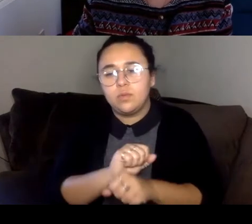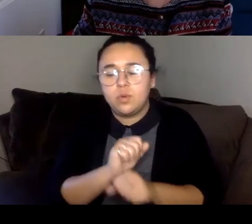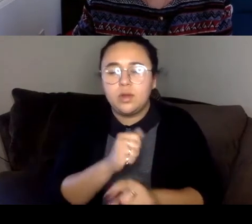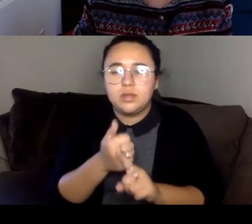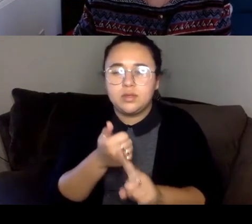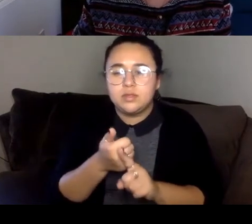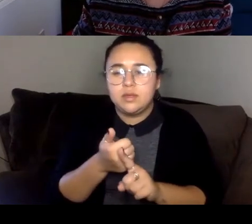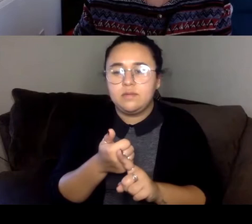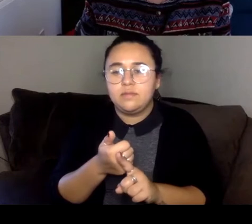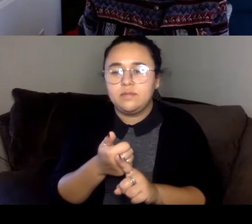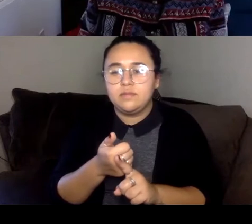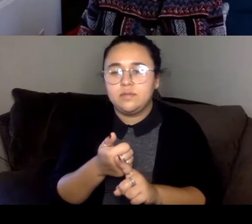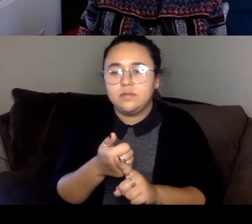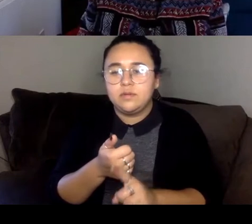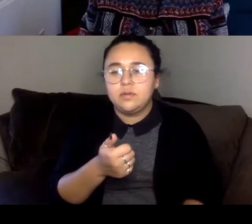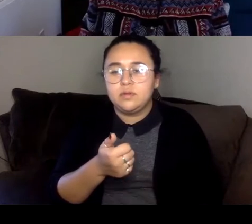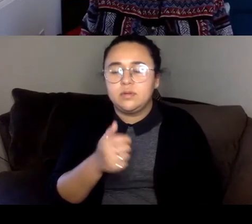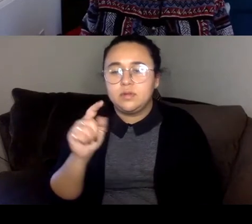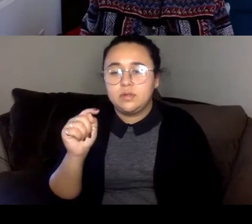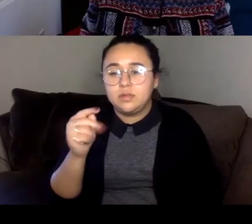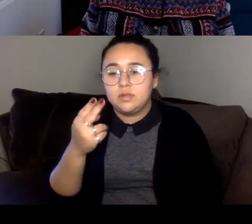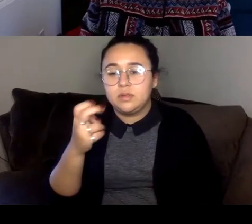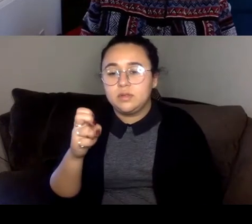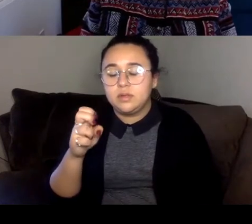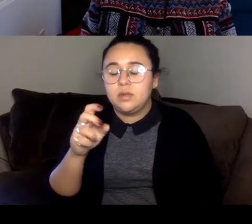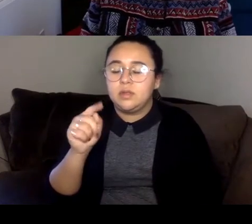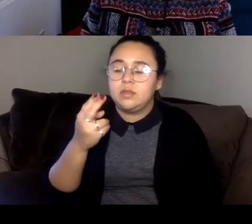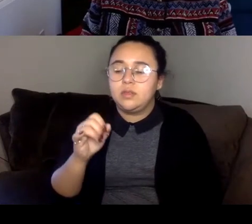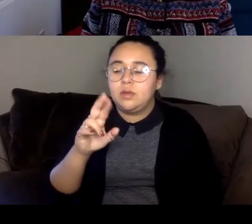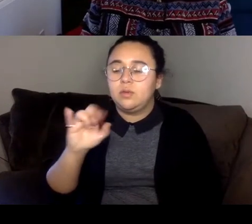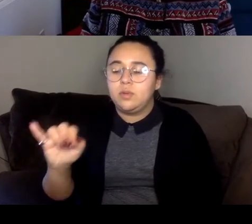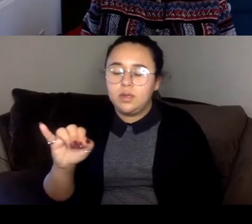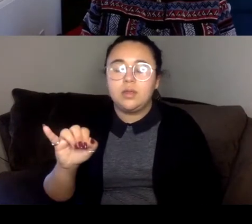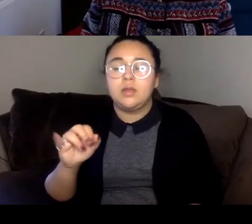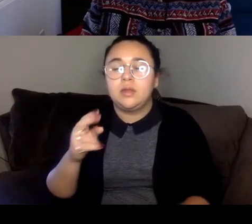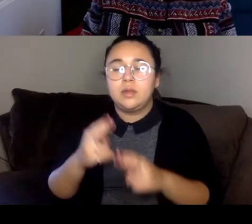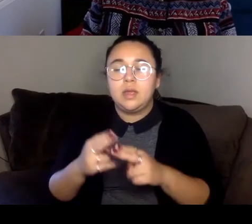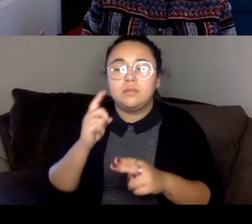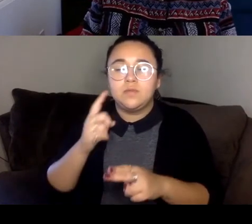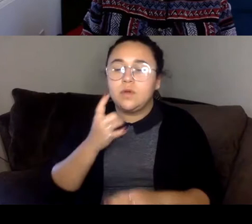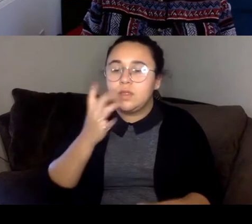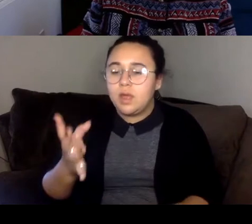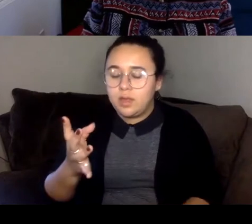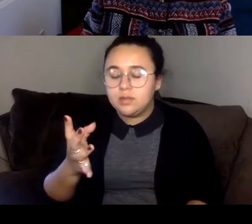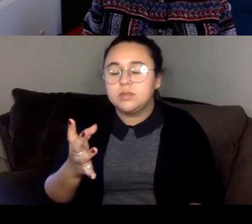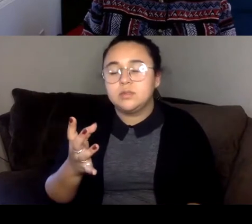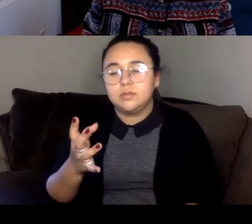theory to start off with names for light I was so interested in this kind of nonlinear